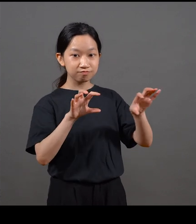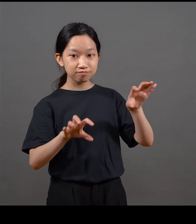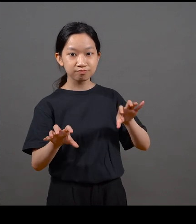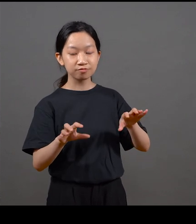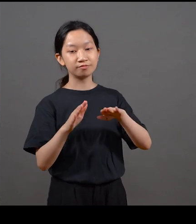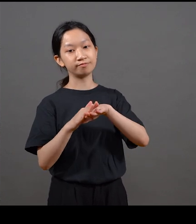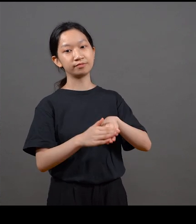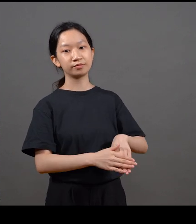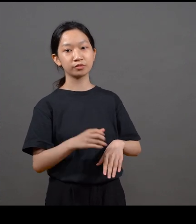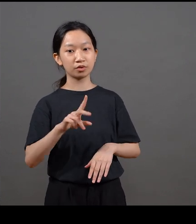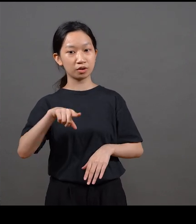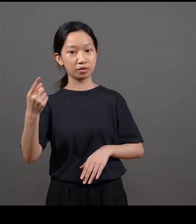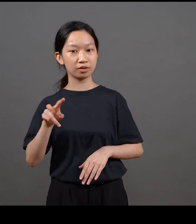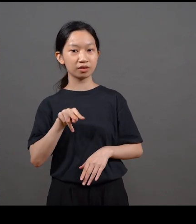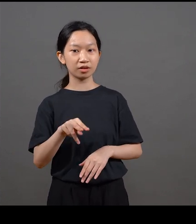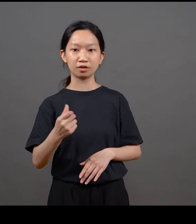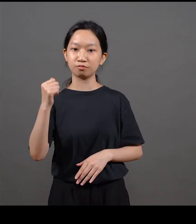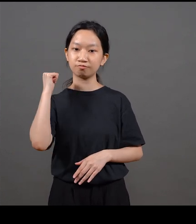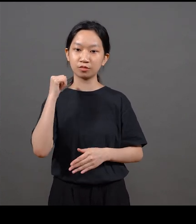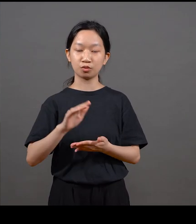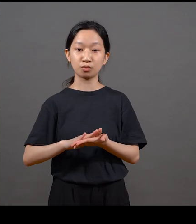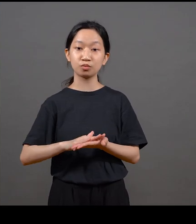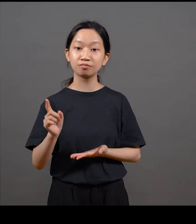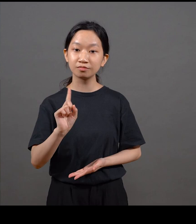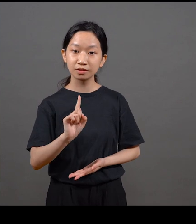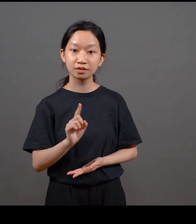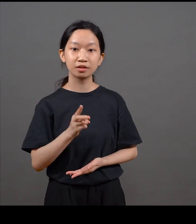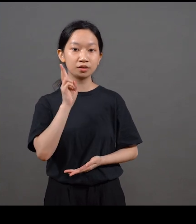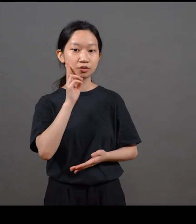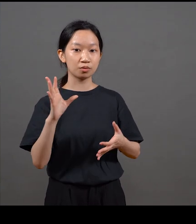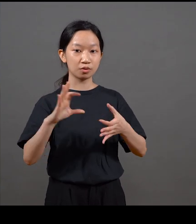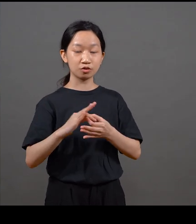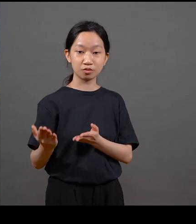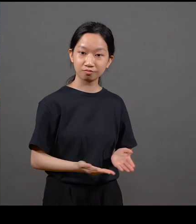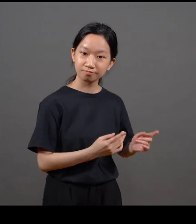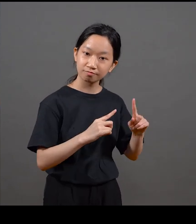but there's so much stories even in how this design could come about And that's everything to do with the client